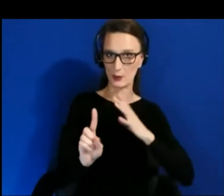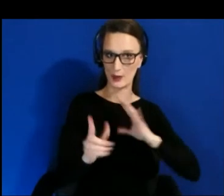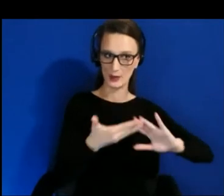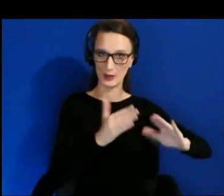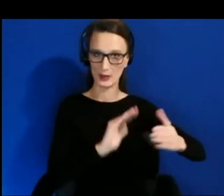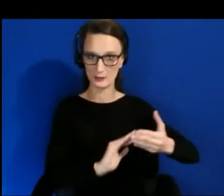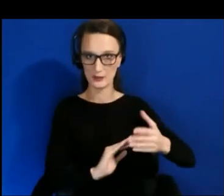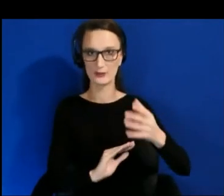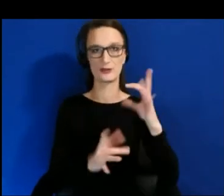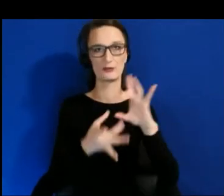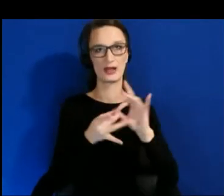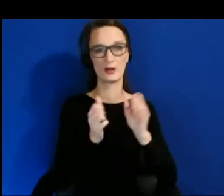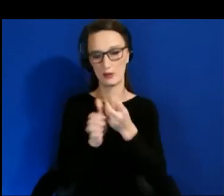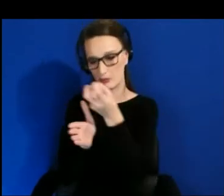That is a good resource there in itself.